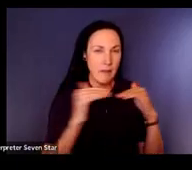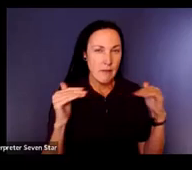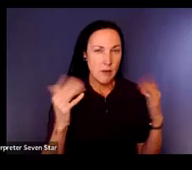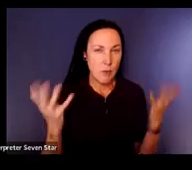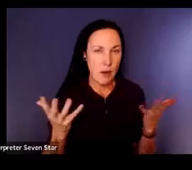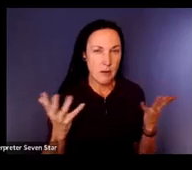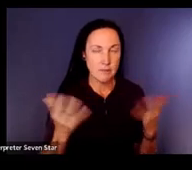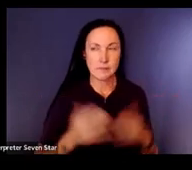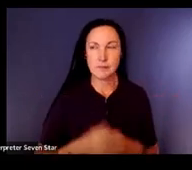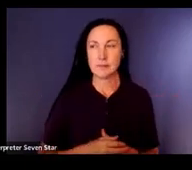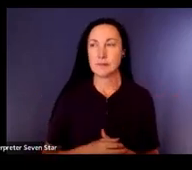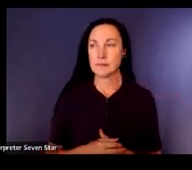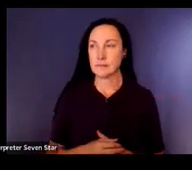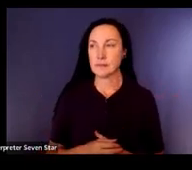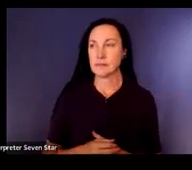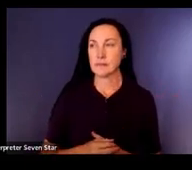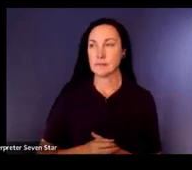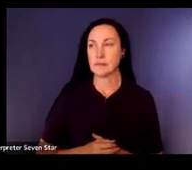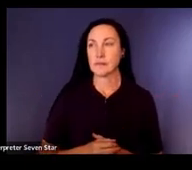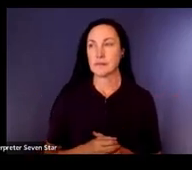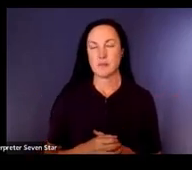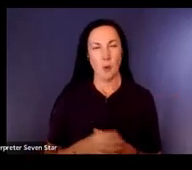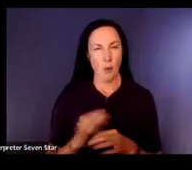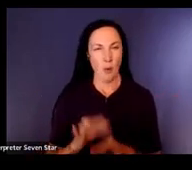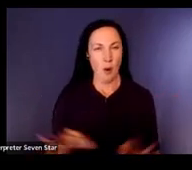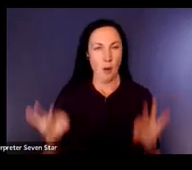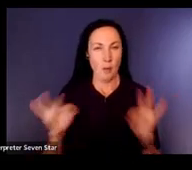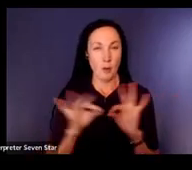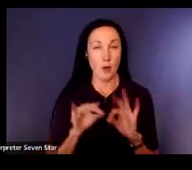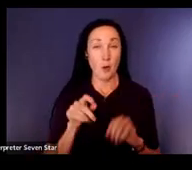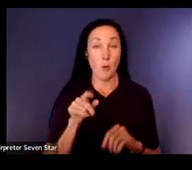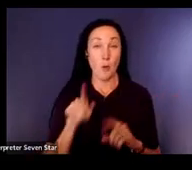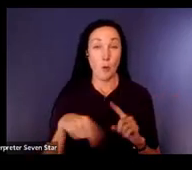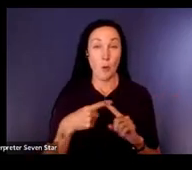my first question for you. What do you want to know when you're looking for a student's